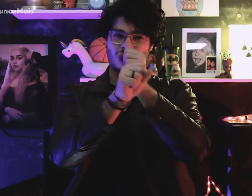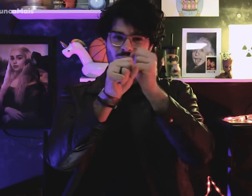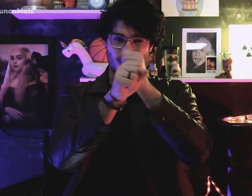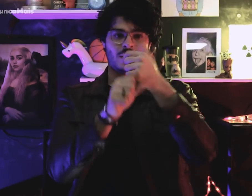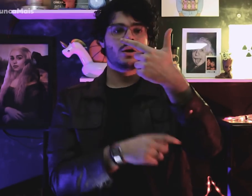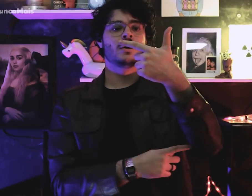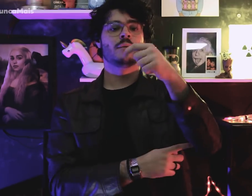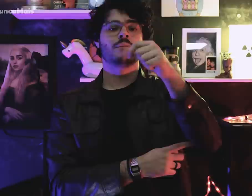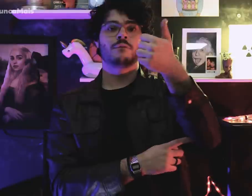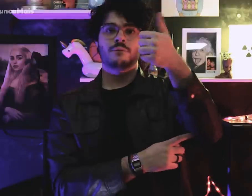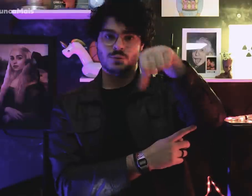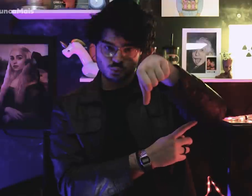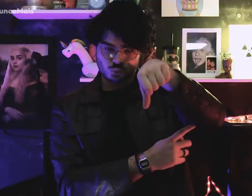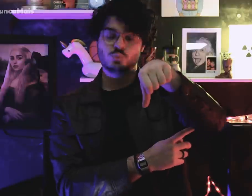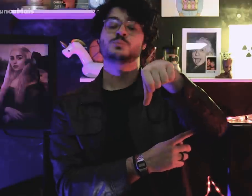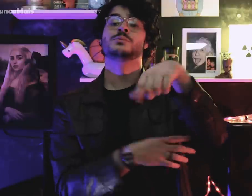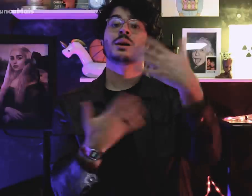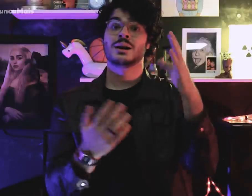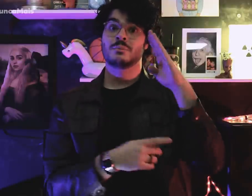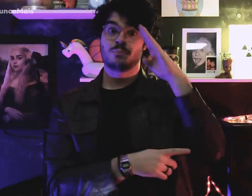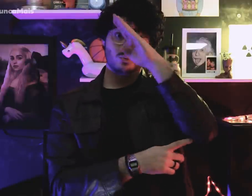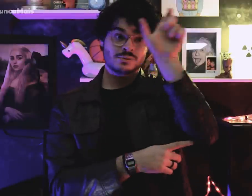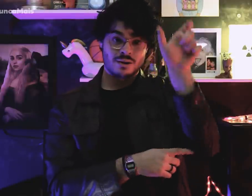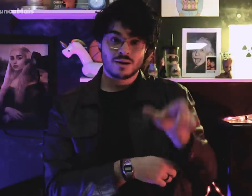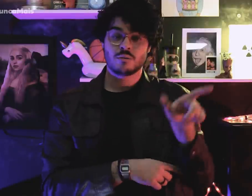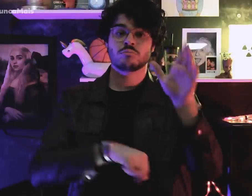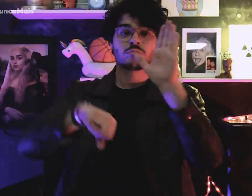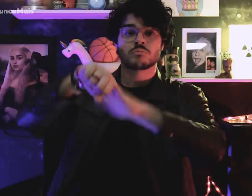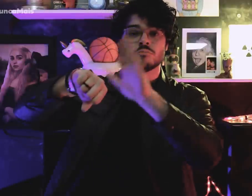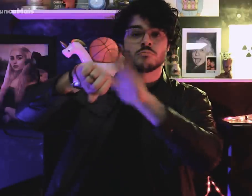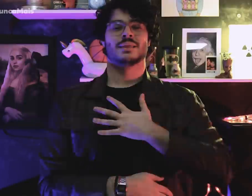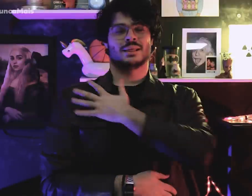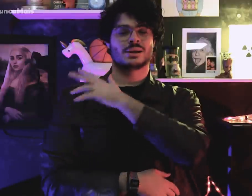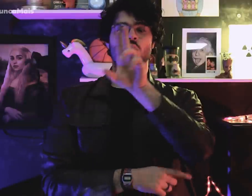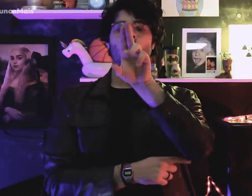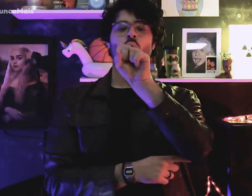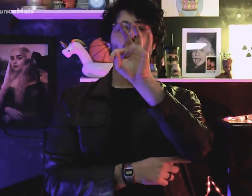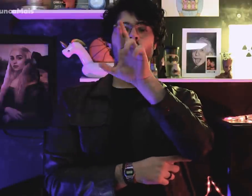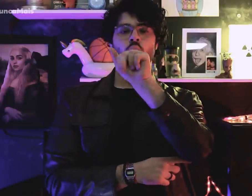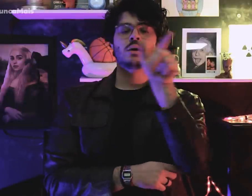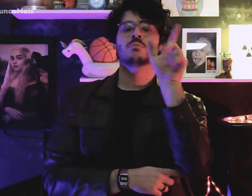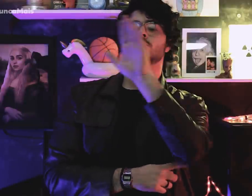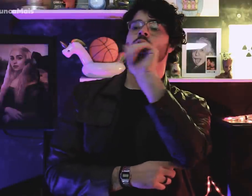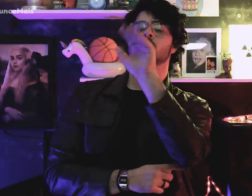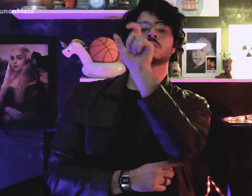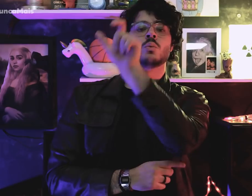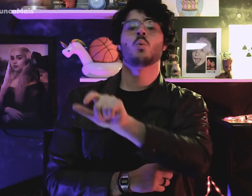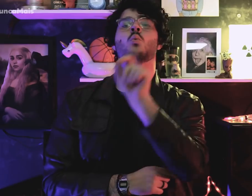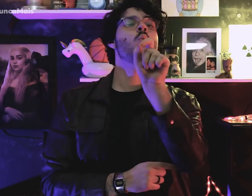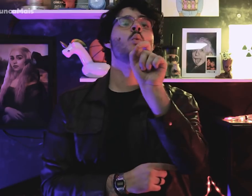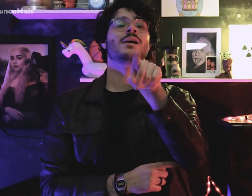In 2019, Jair Bolsonaro called Colonel Ustra…